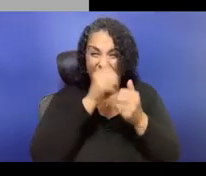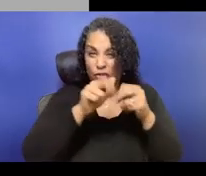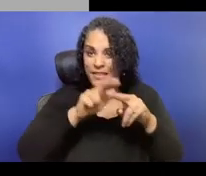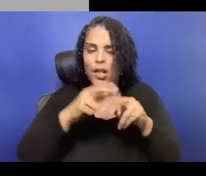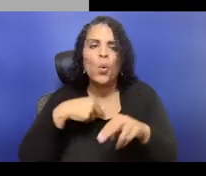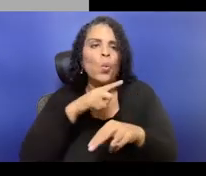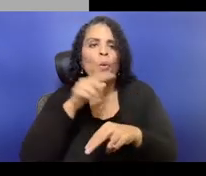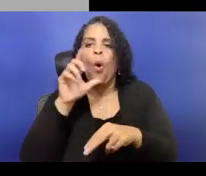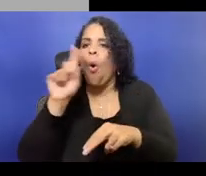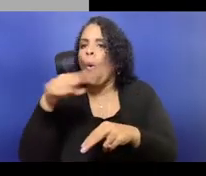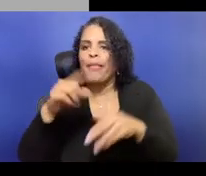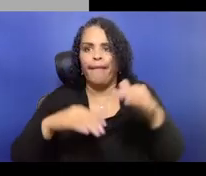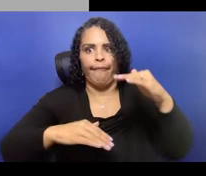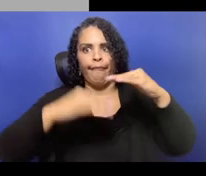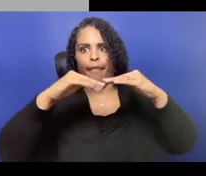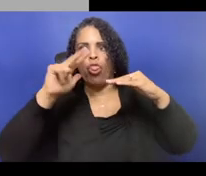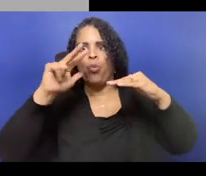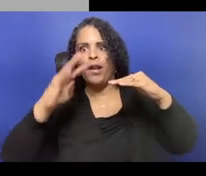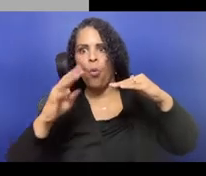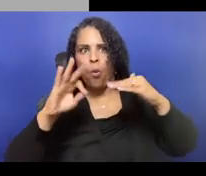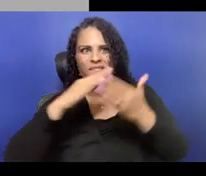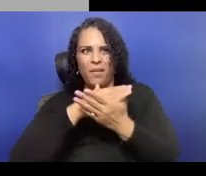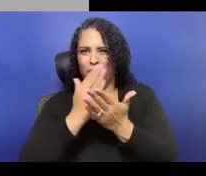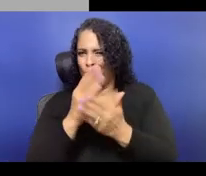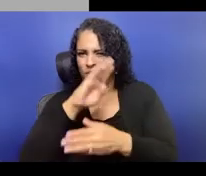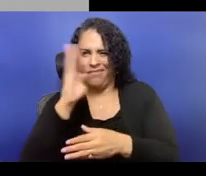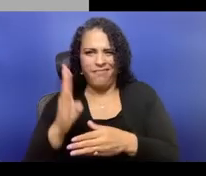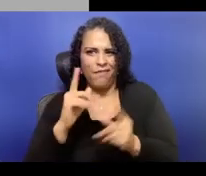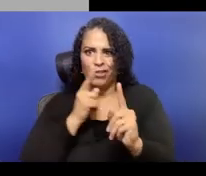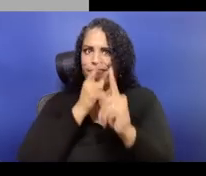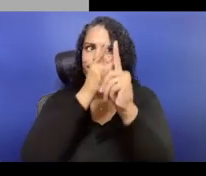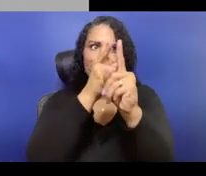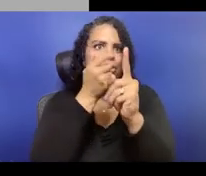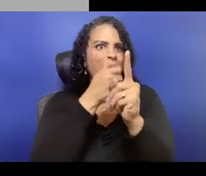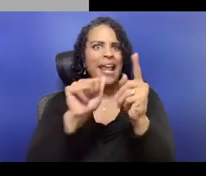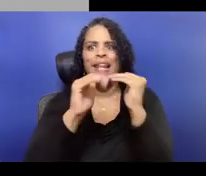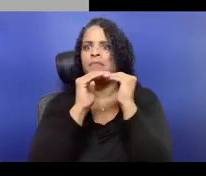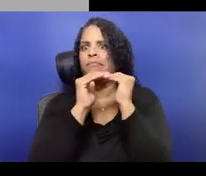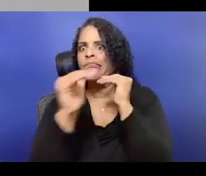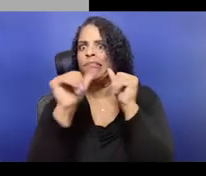So we put this on our website. We link to it in the ticketing documents.